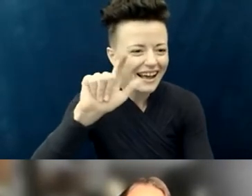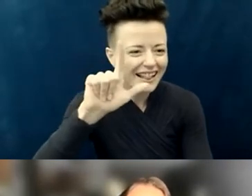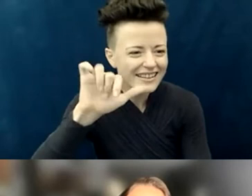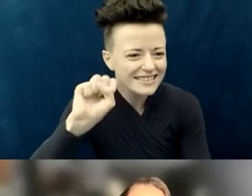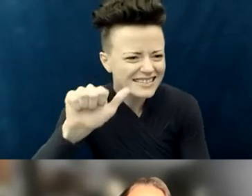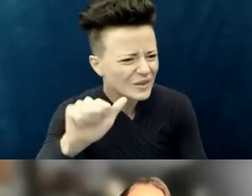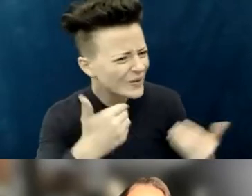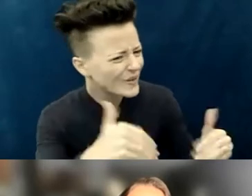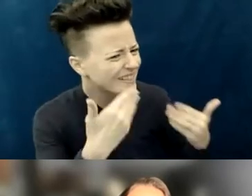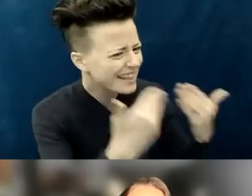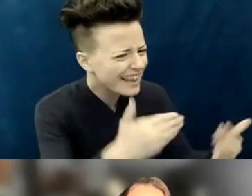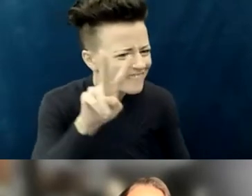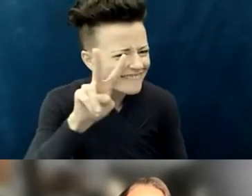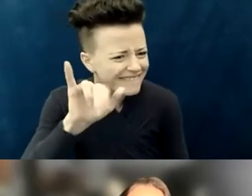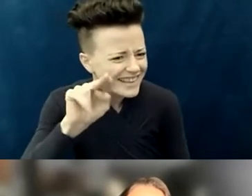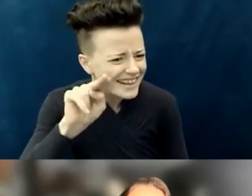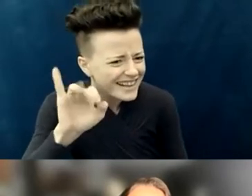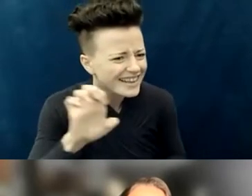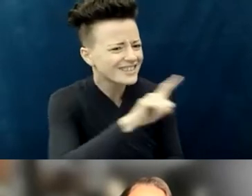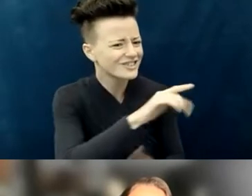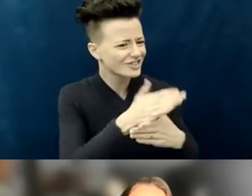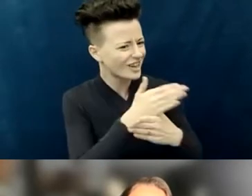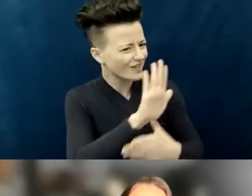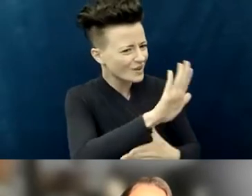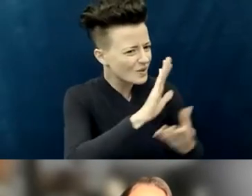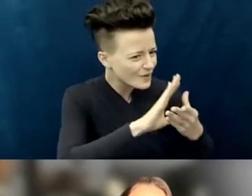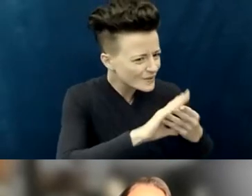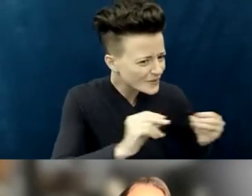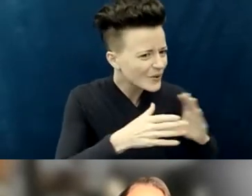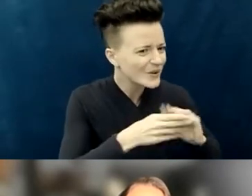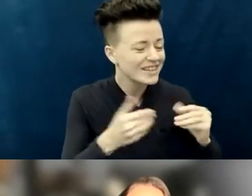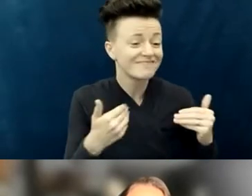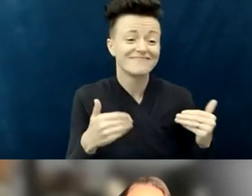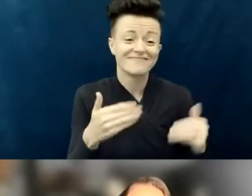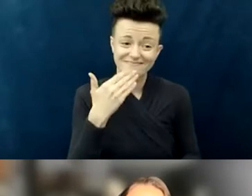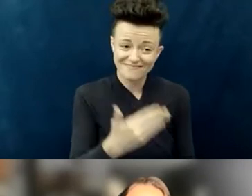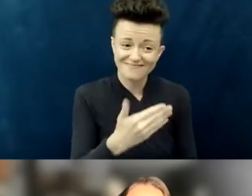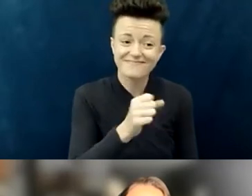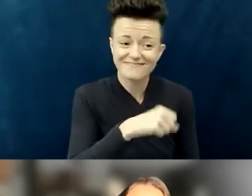both your story and also the invitation. We're going to talk a little bit about getting started,